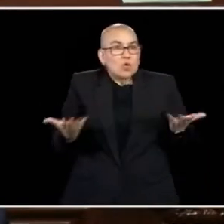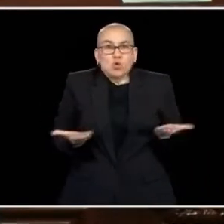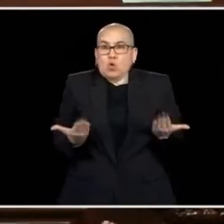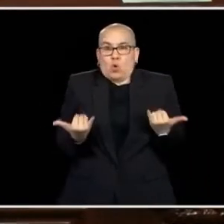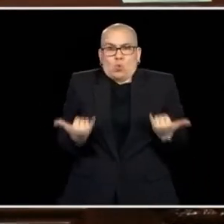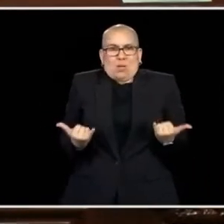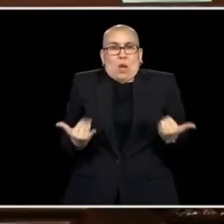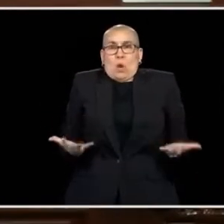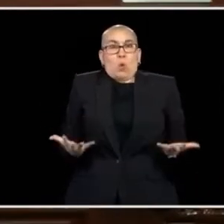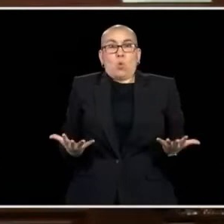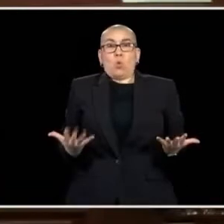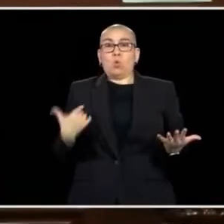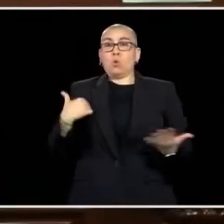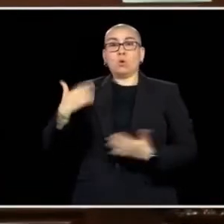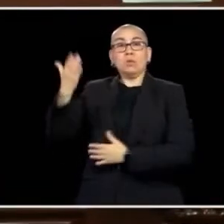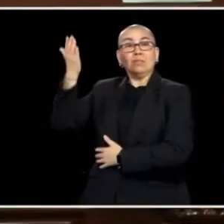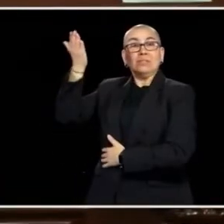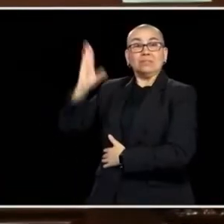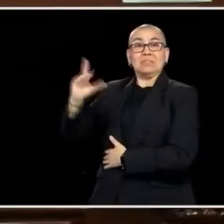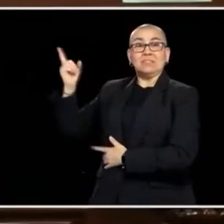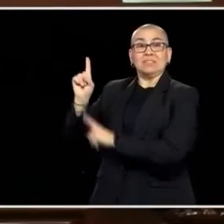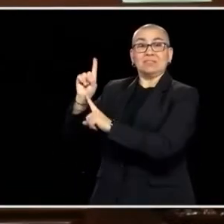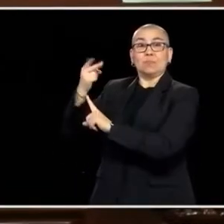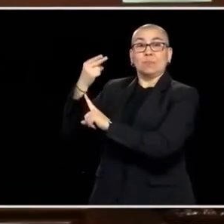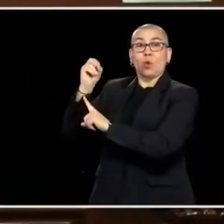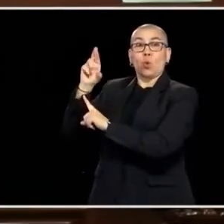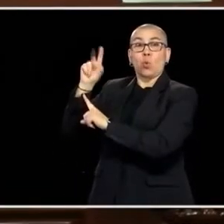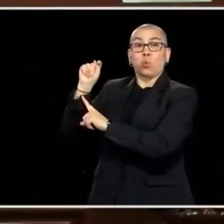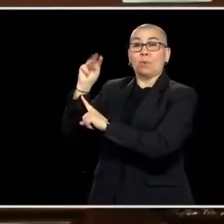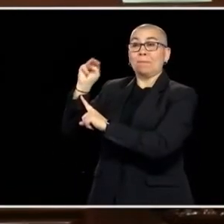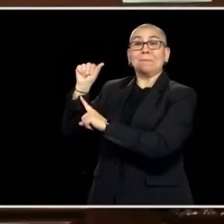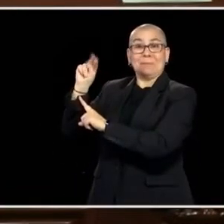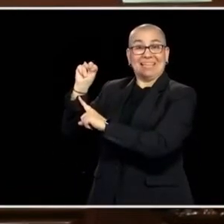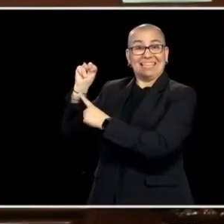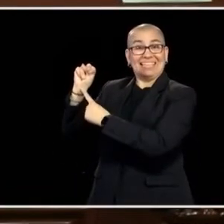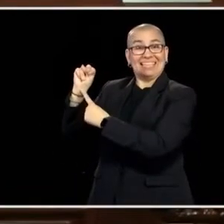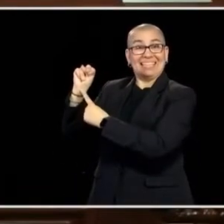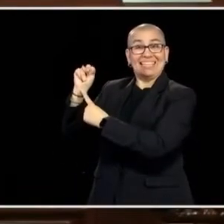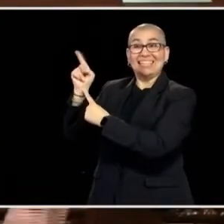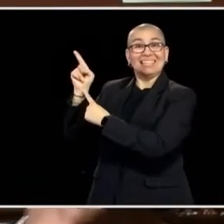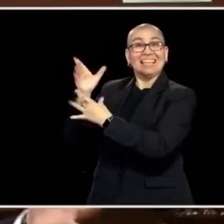CASE, WHAT I WOULD ASK IS WE'RE HERE ARE H., WITH HAVE